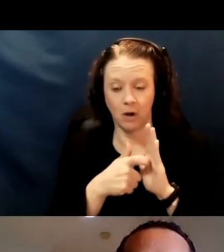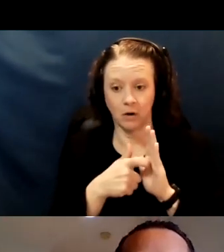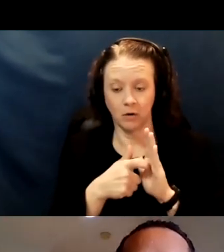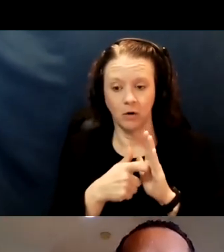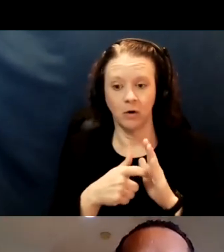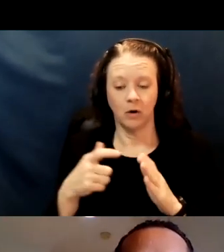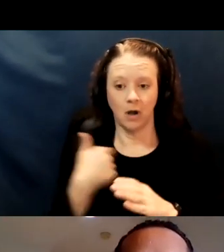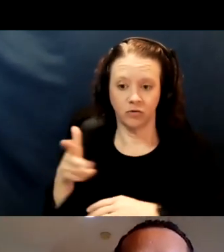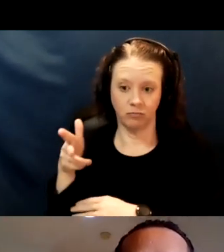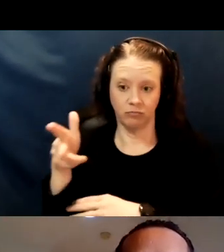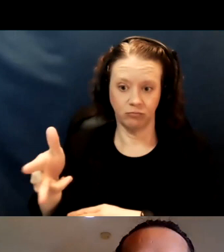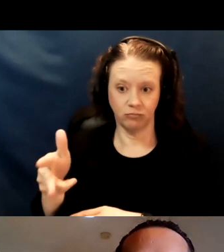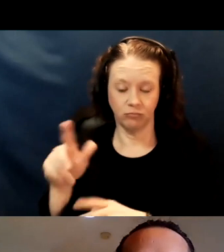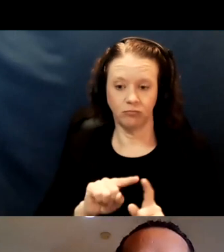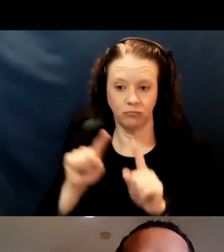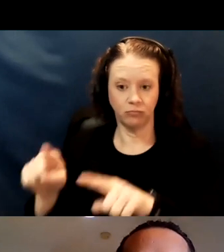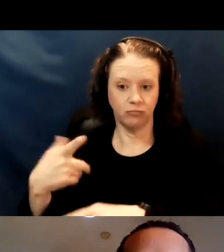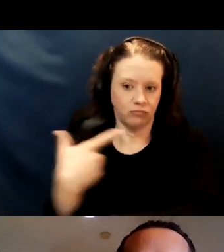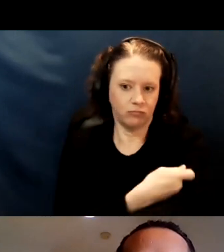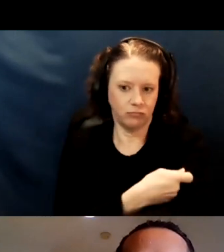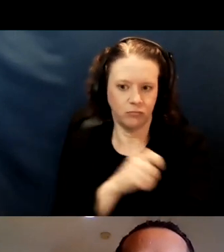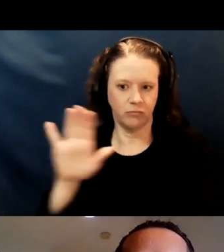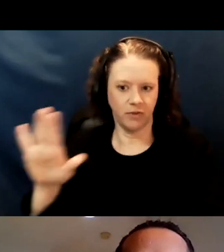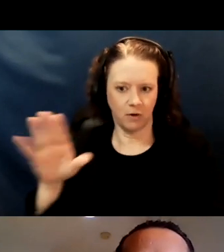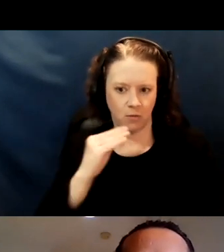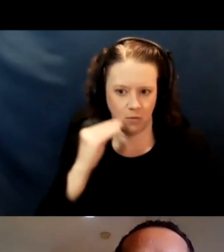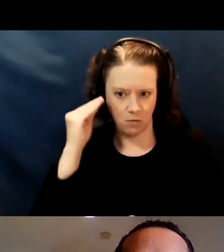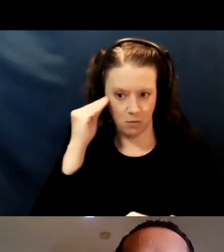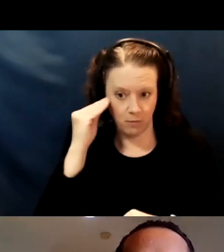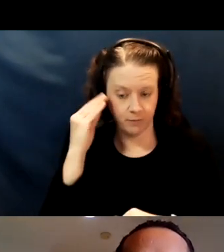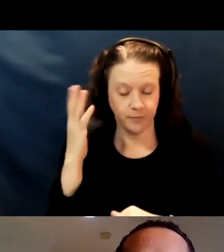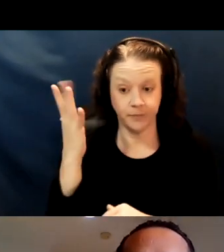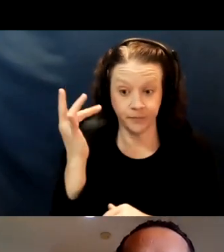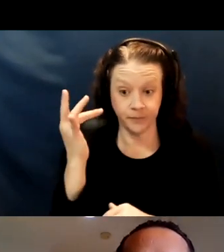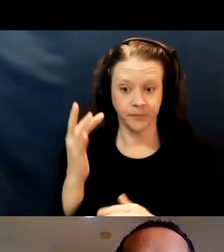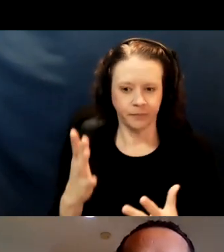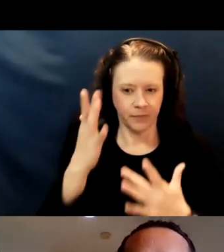that is vaccinations in their home due to illness or disability.